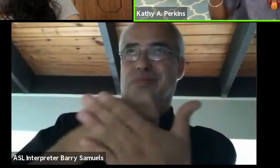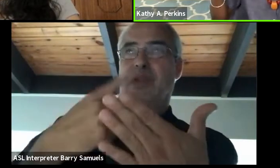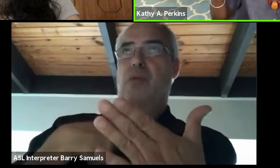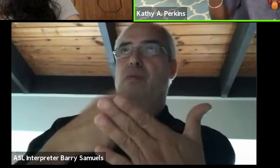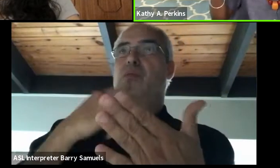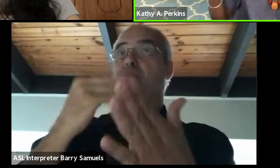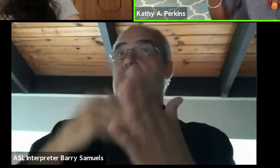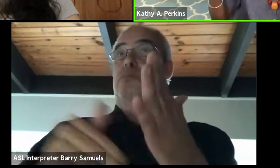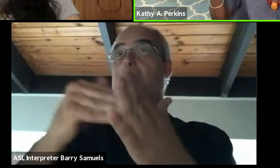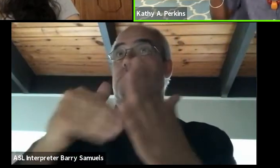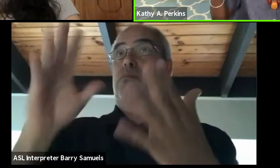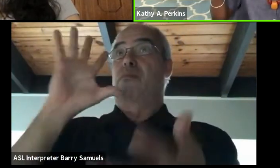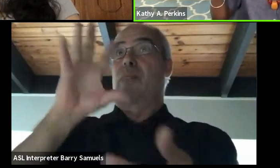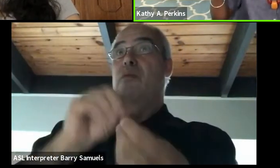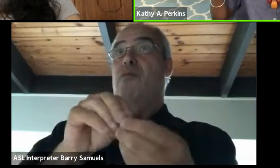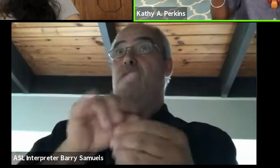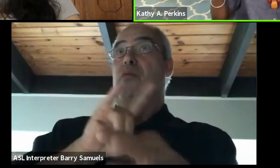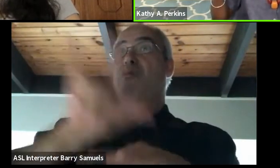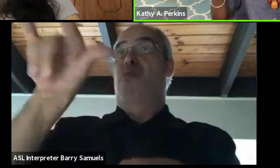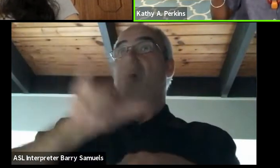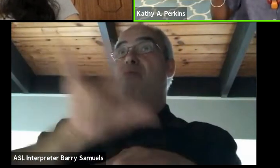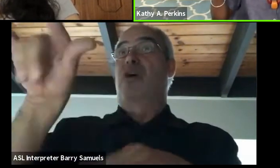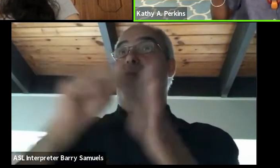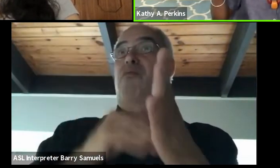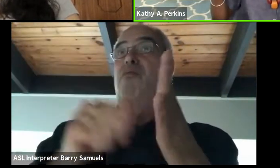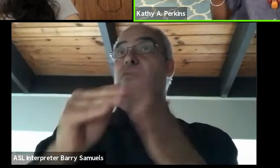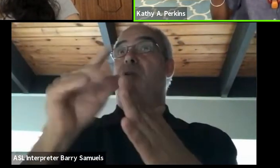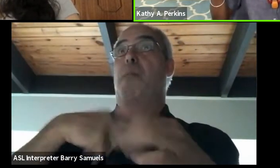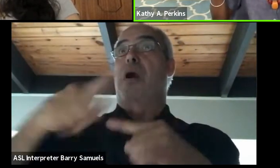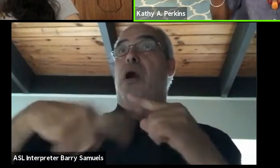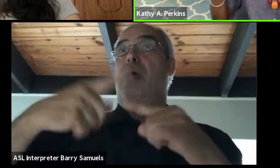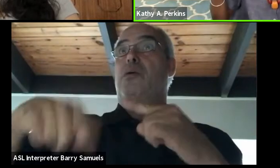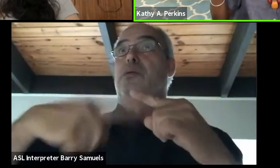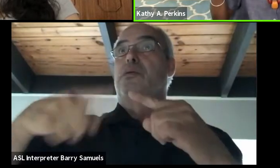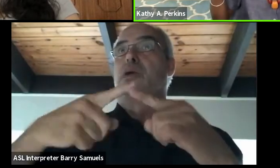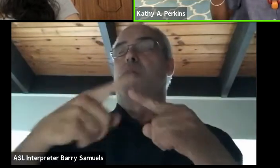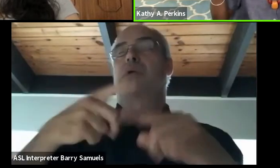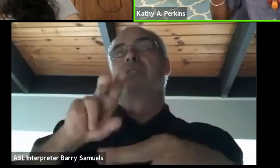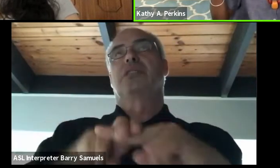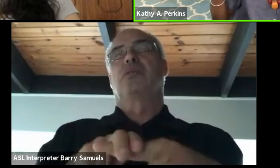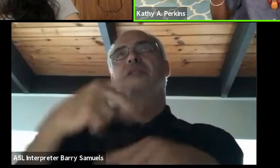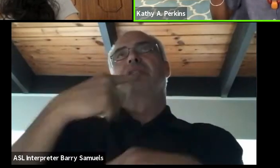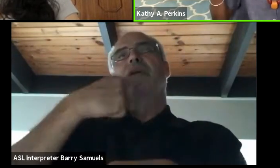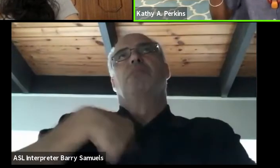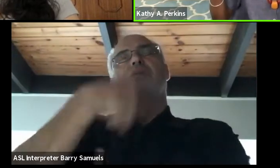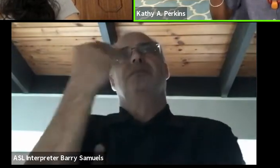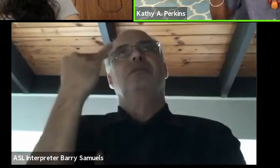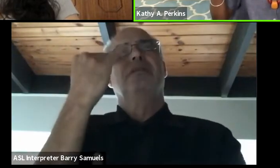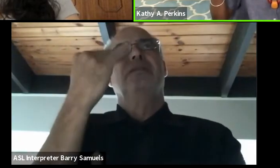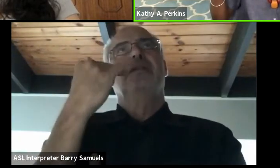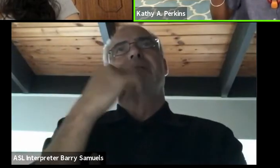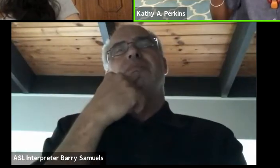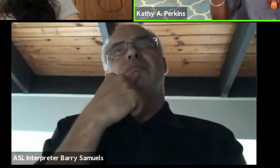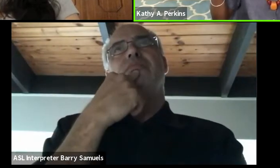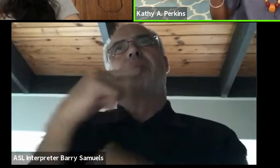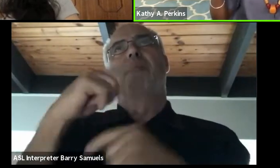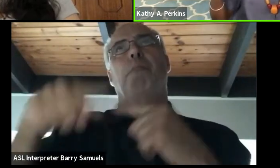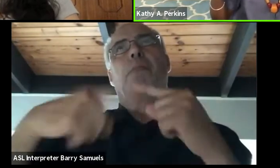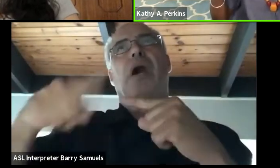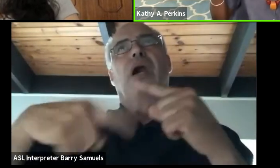from American Airlines. And I was just sitting there saying to myself, "I've got all these miles. I wanna go somewhere.